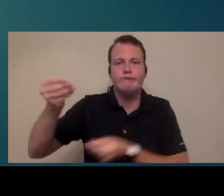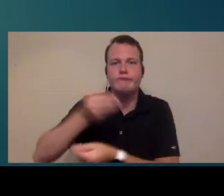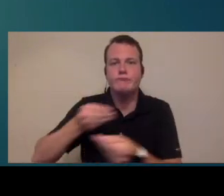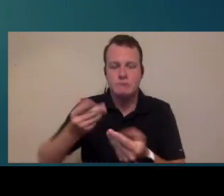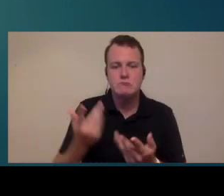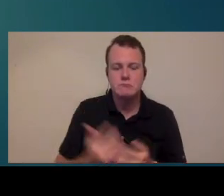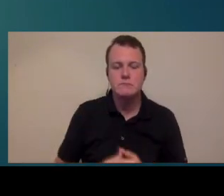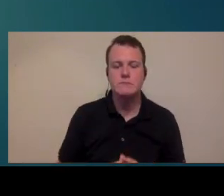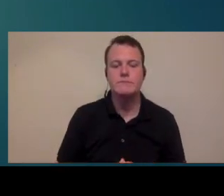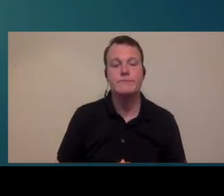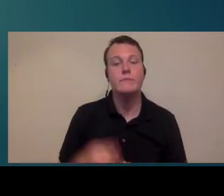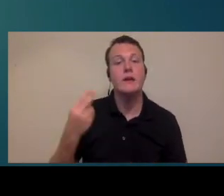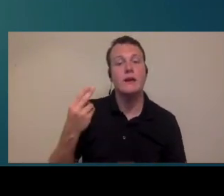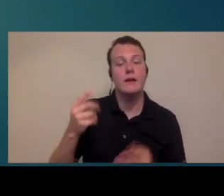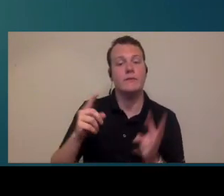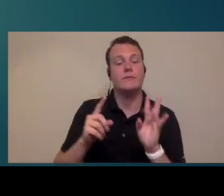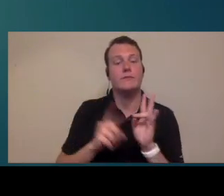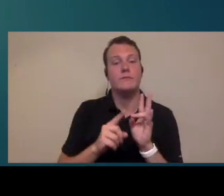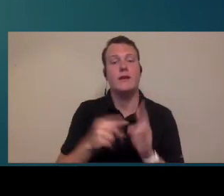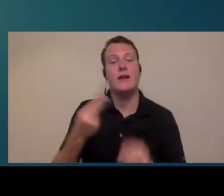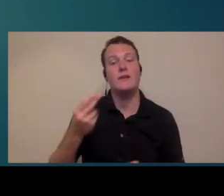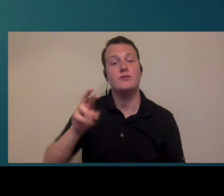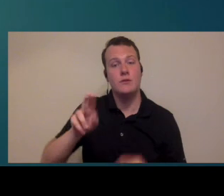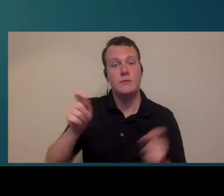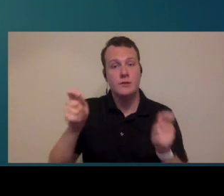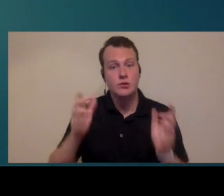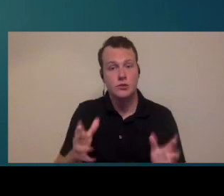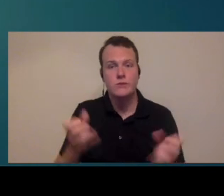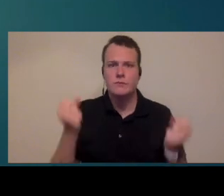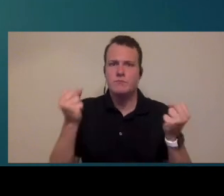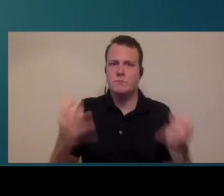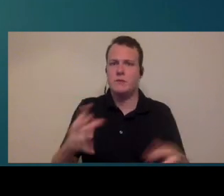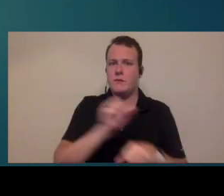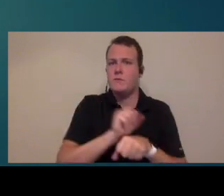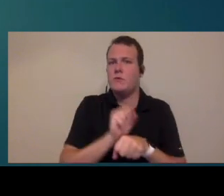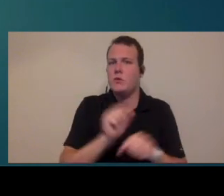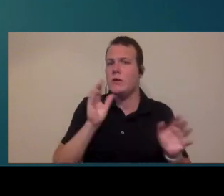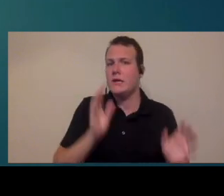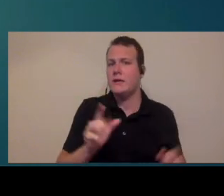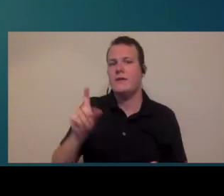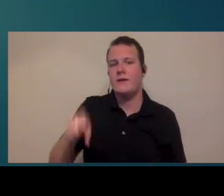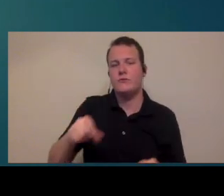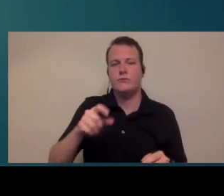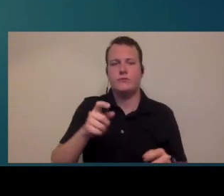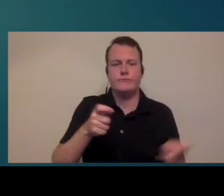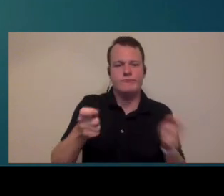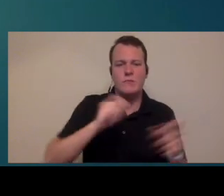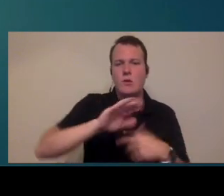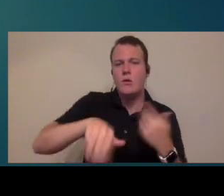HR manager you know in a company that's that's fairly large if you have a lot of employees you're going to need somebody to manage all of the different HR